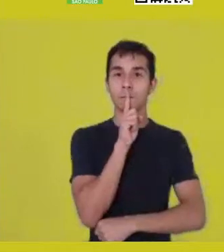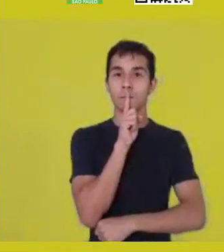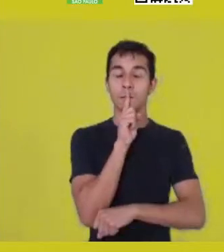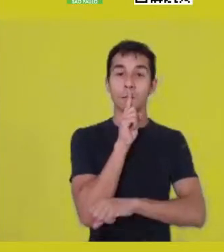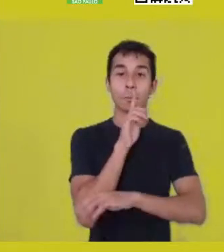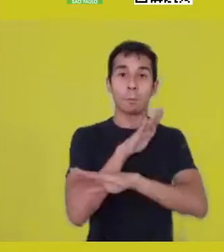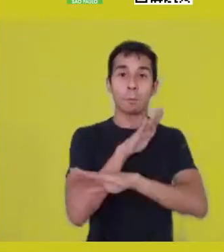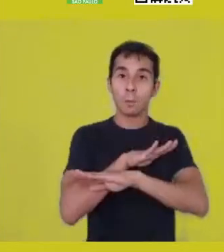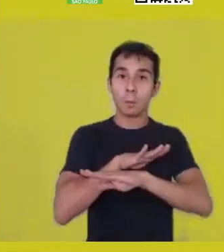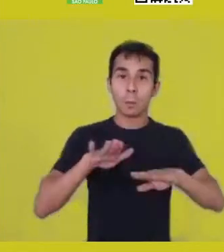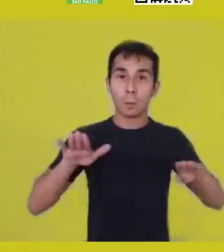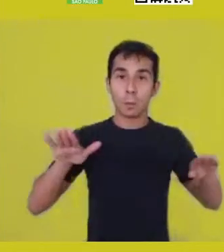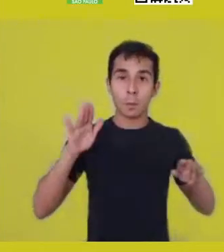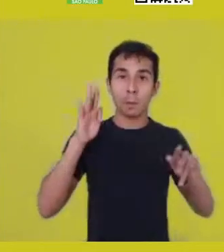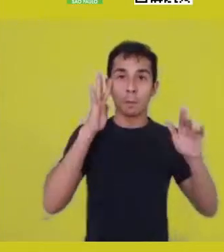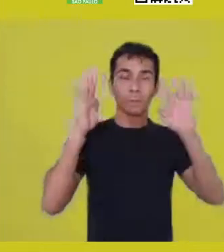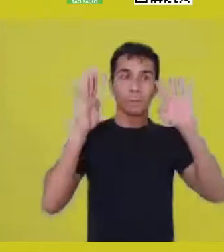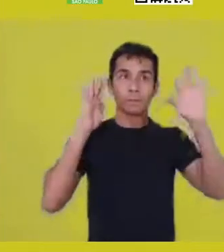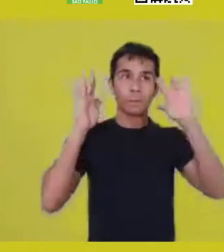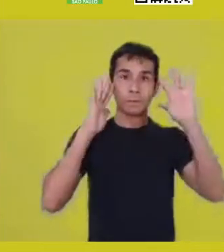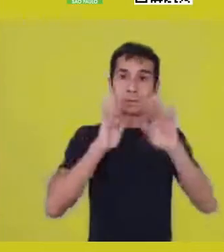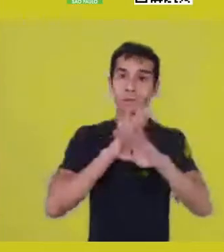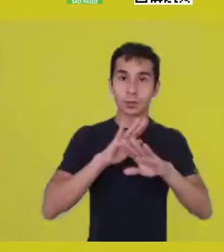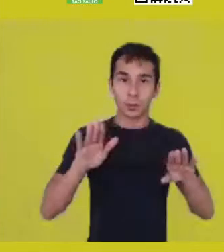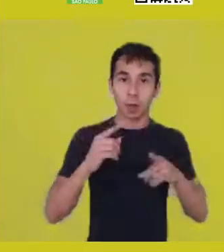but to understand that silence is the dwelling place of consciousness,